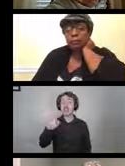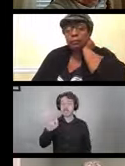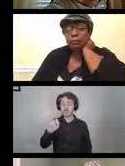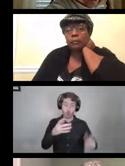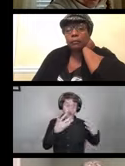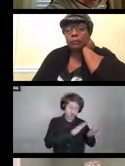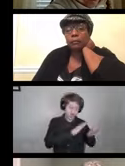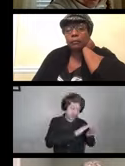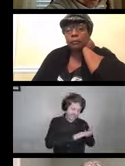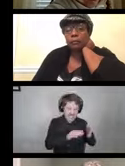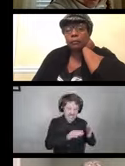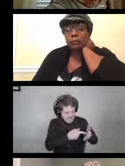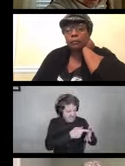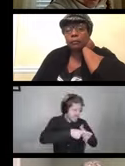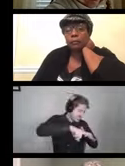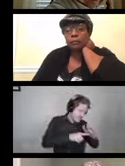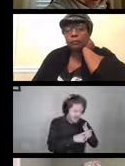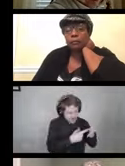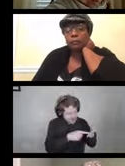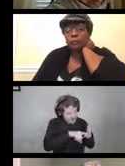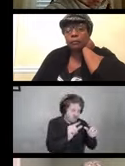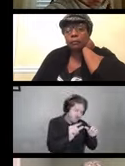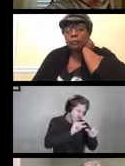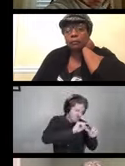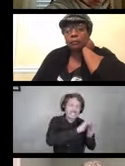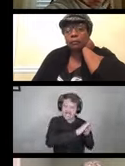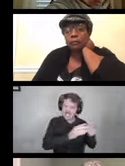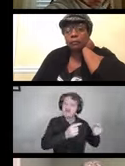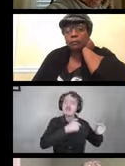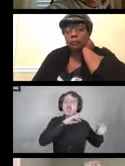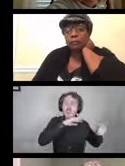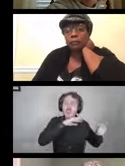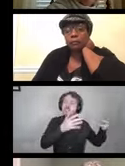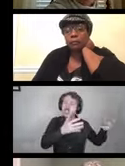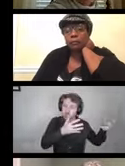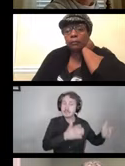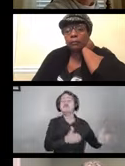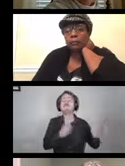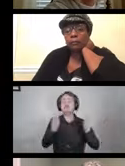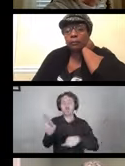picking, cleaning stains off fabric this is where you want the cloth with the disinfectant.